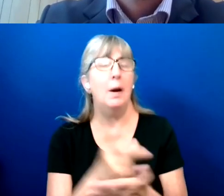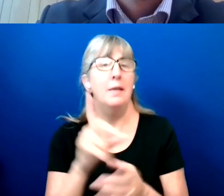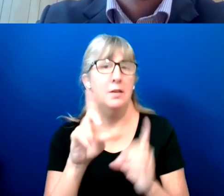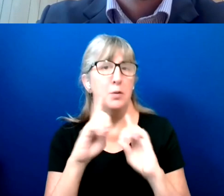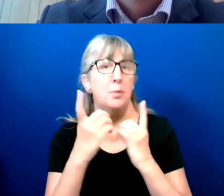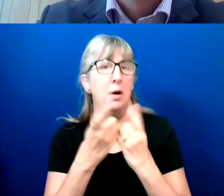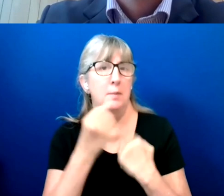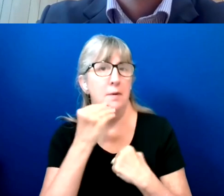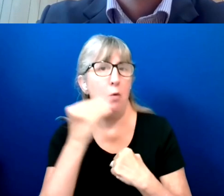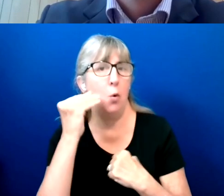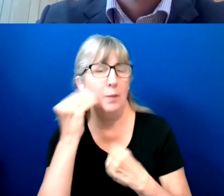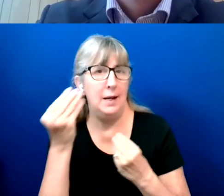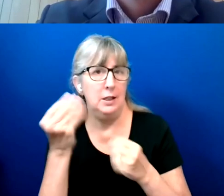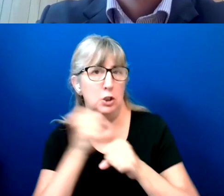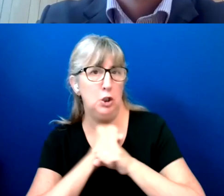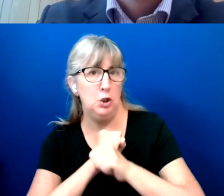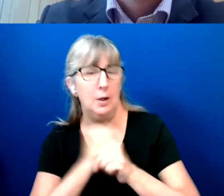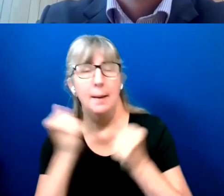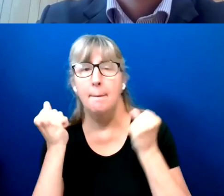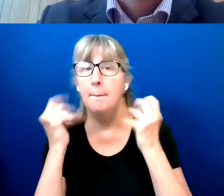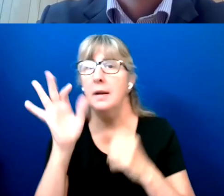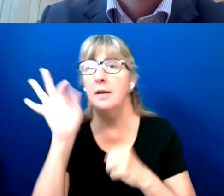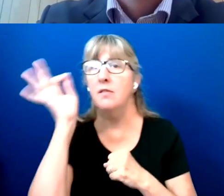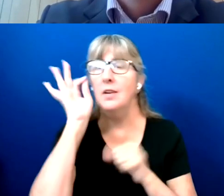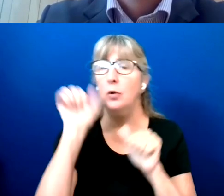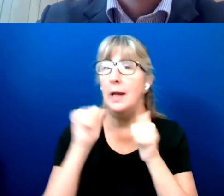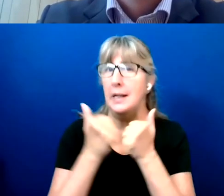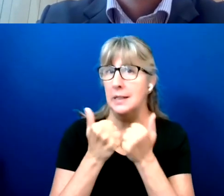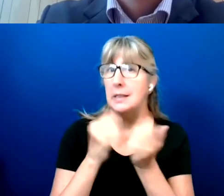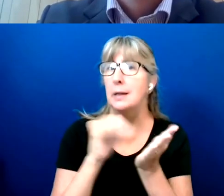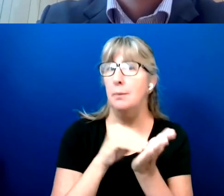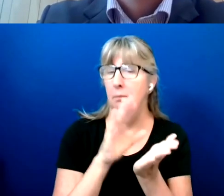Many other federal agencies as being secured.